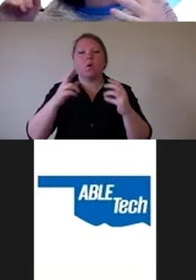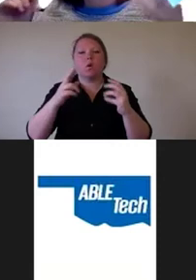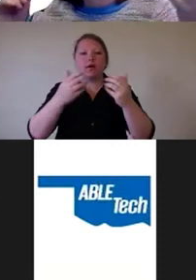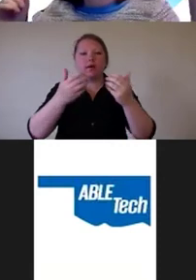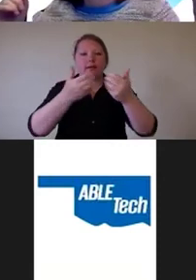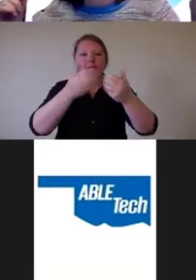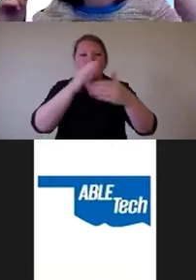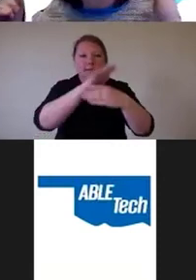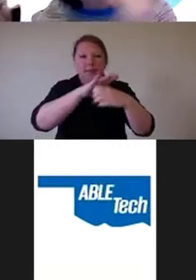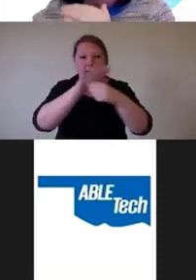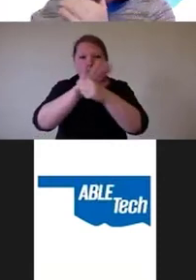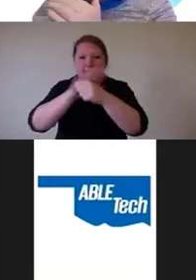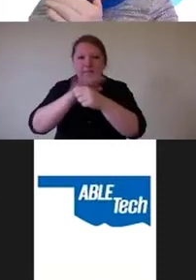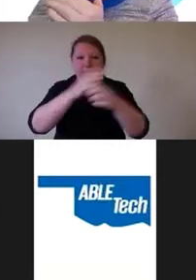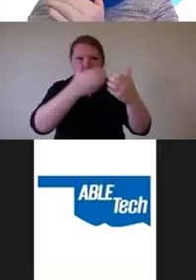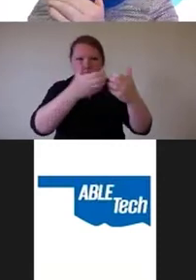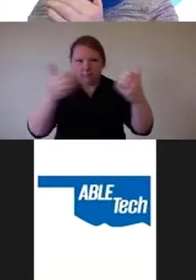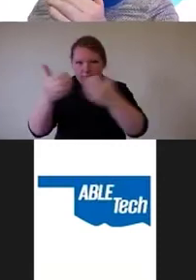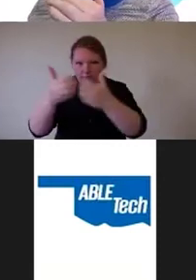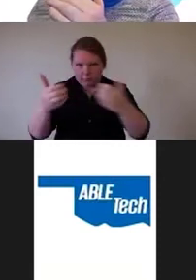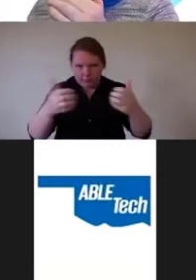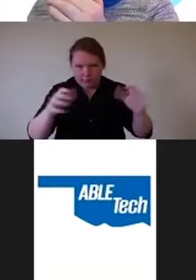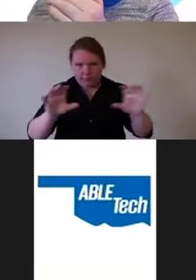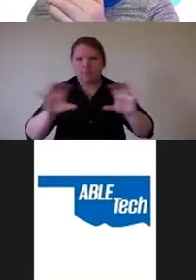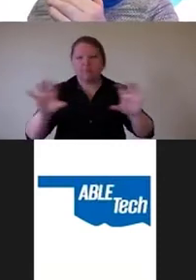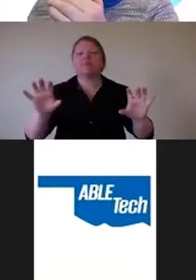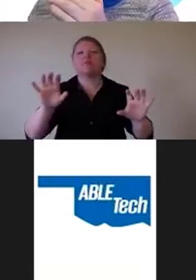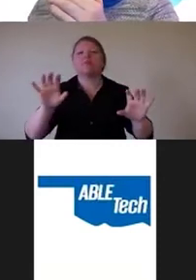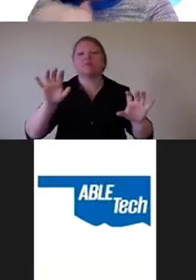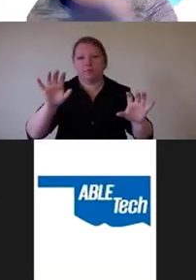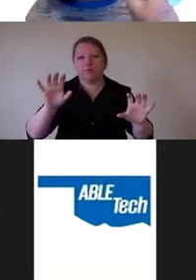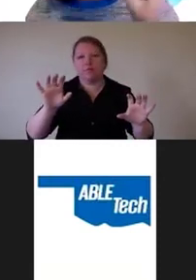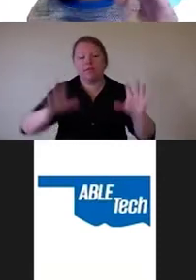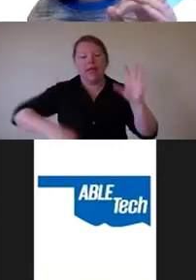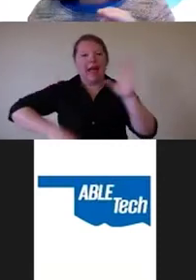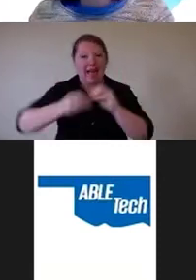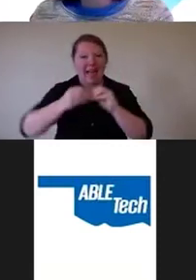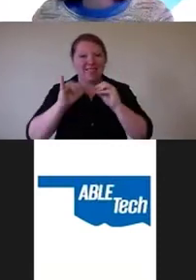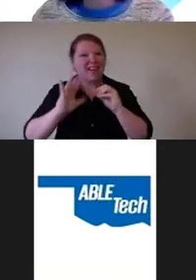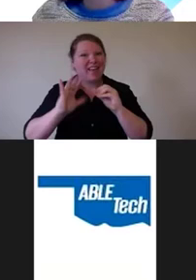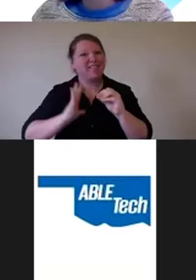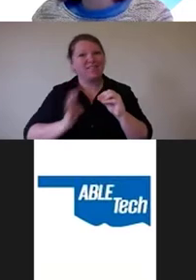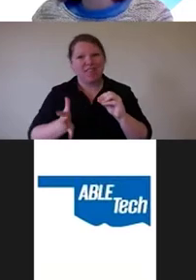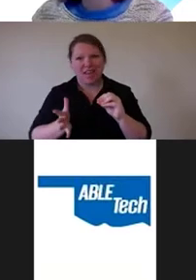then as an addition it's fine as a substitute and it's not.